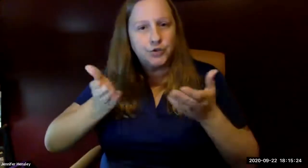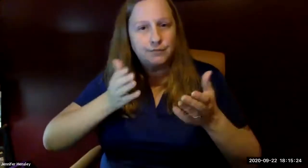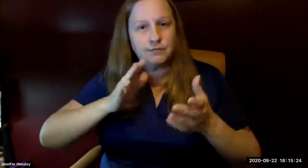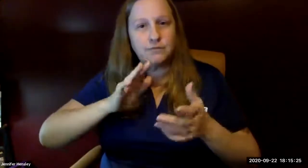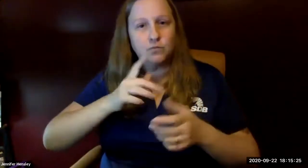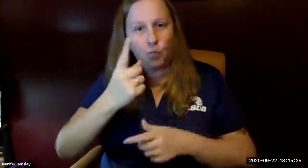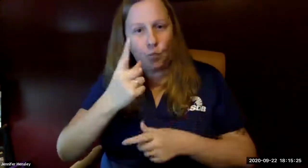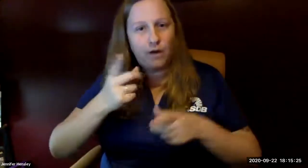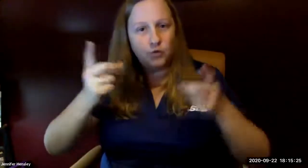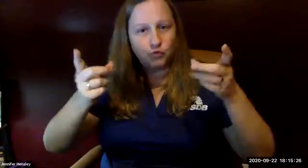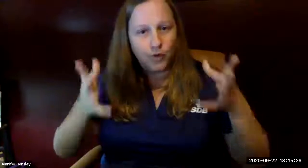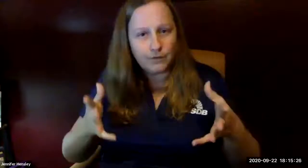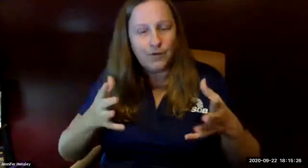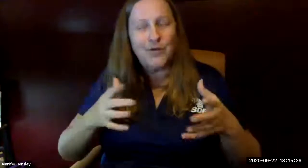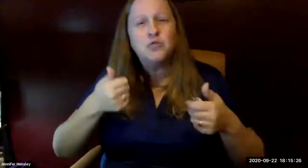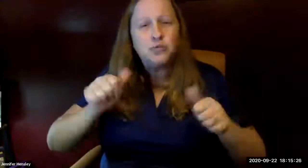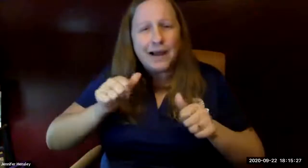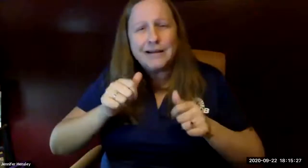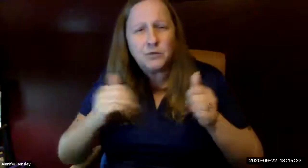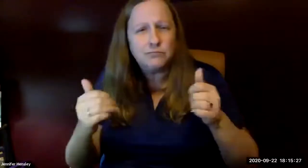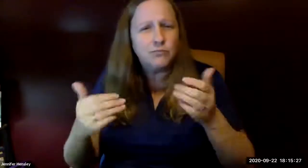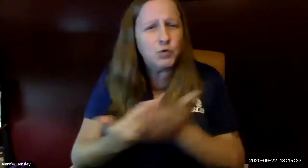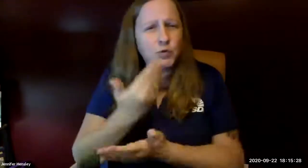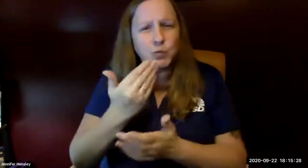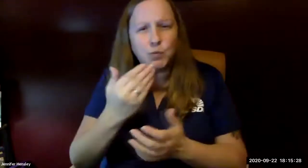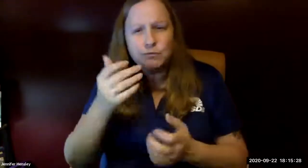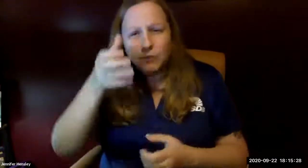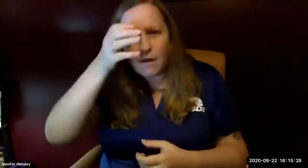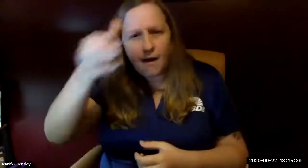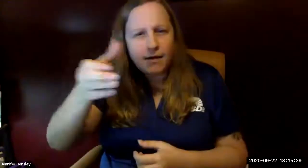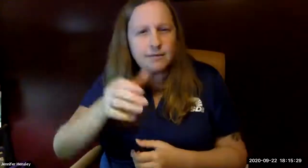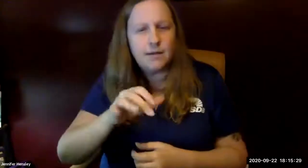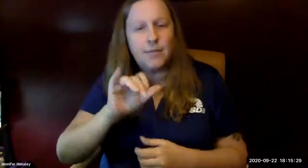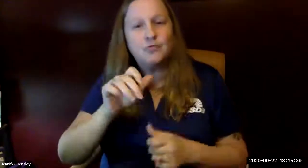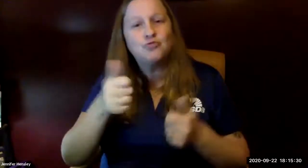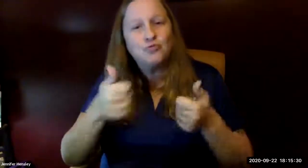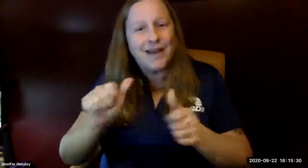under our itinerant services director